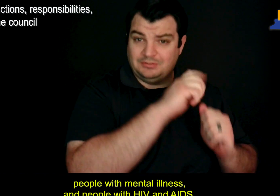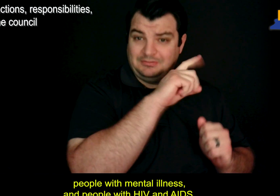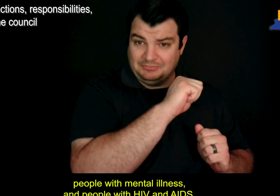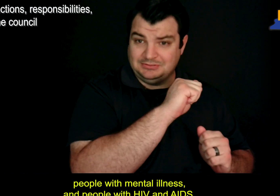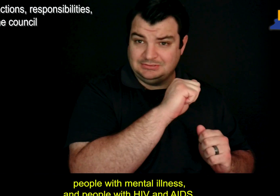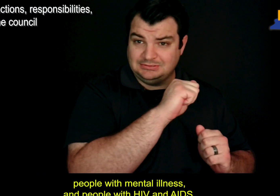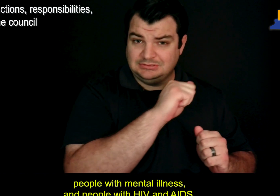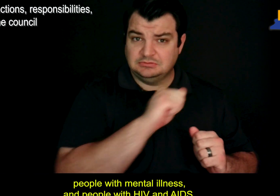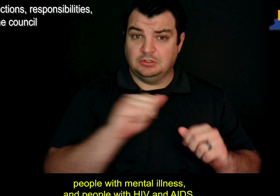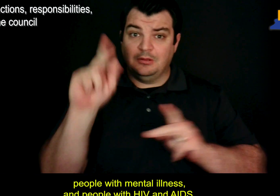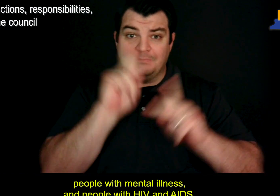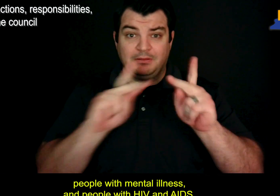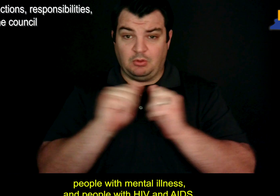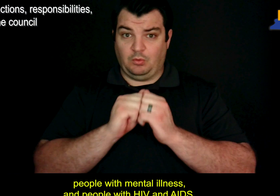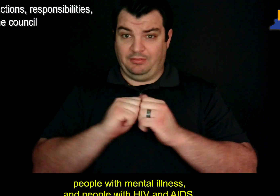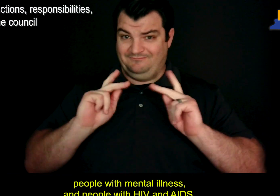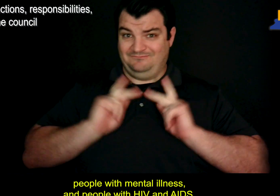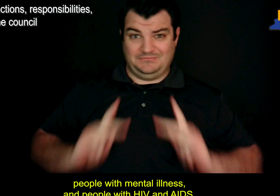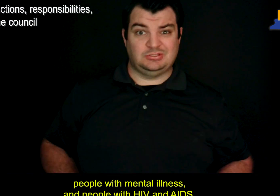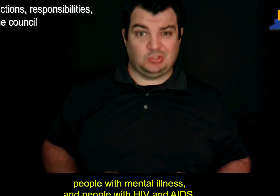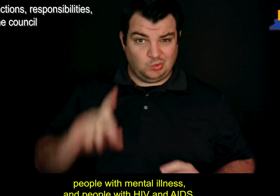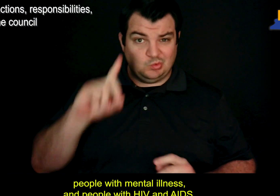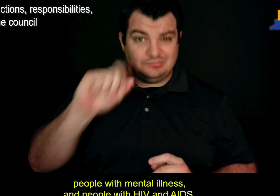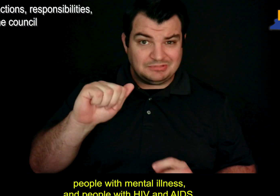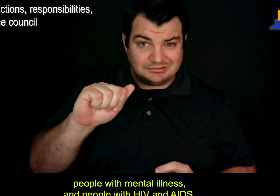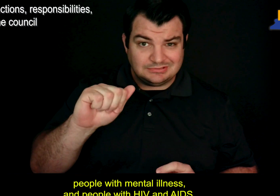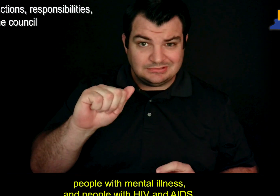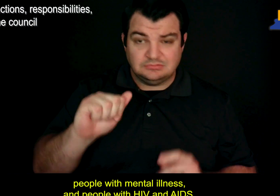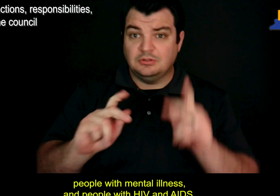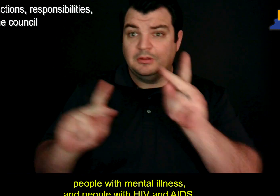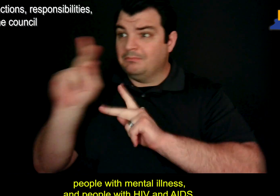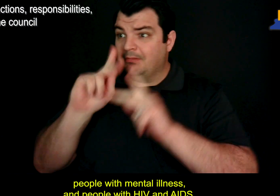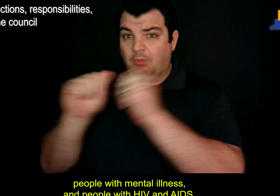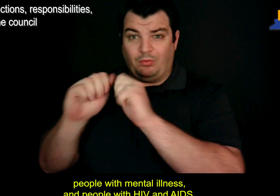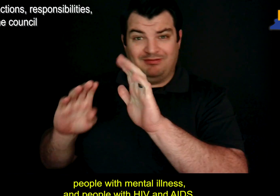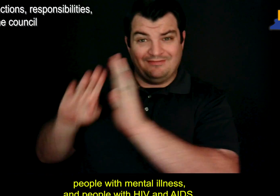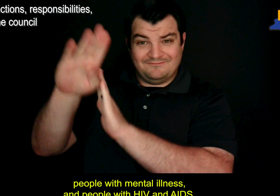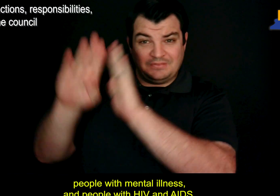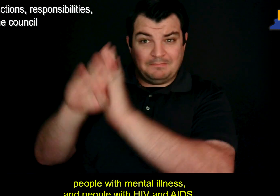people with mental illness, and people with HIV and AIDS,